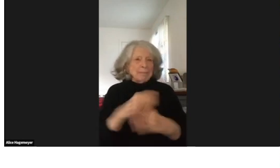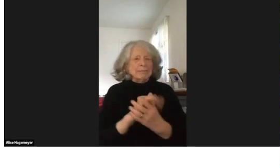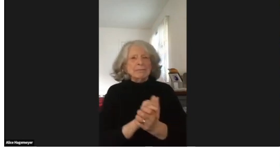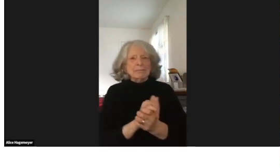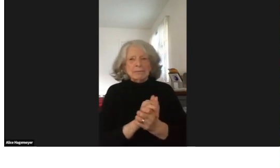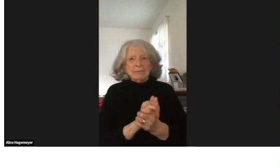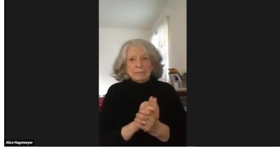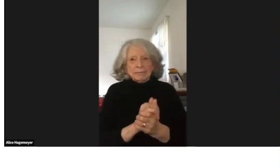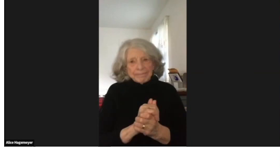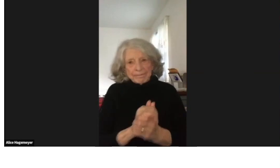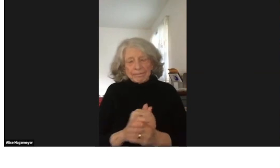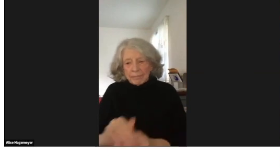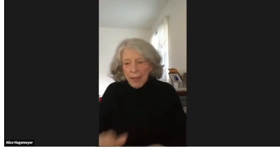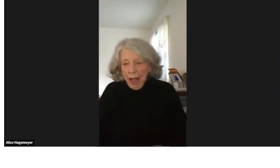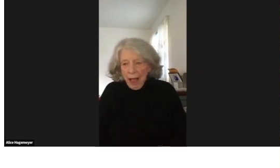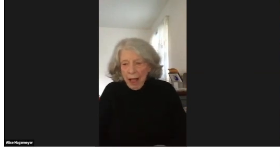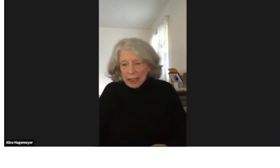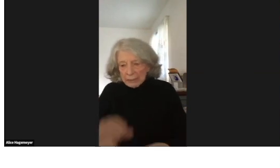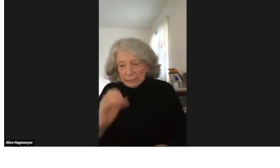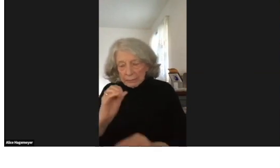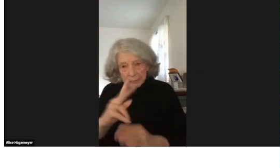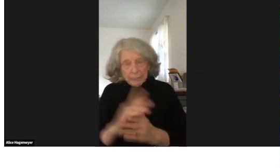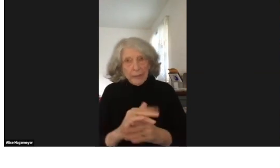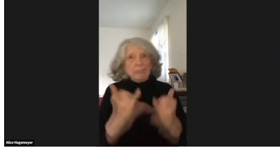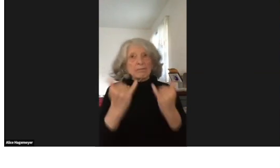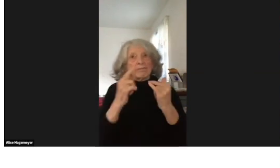and about being deaf really stuck with me for a long time.